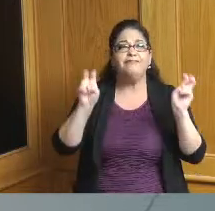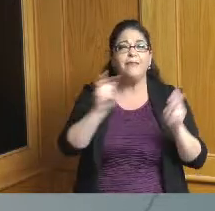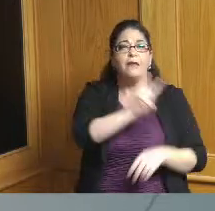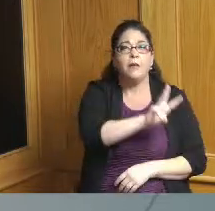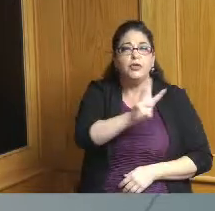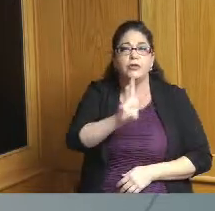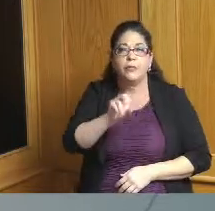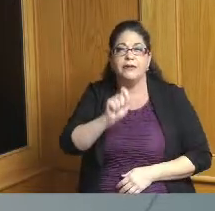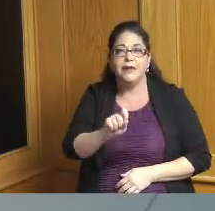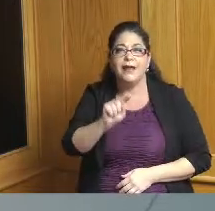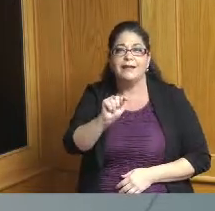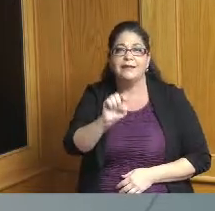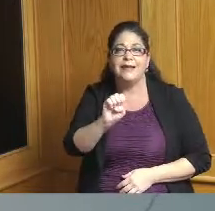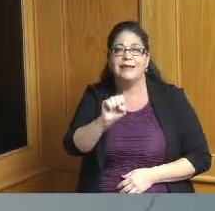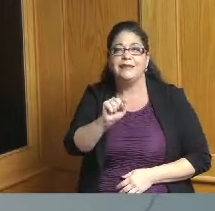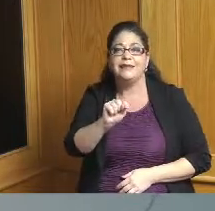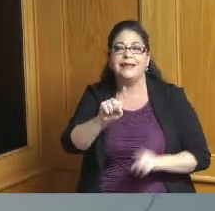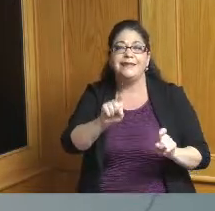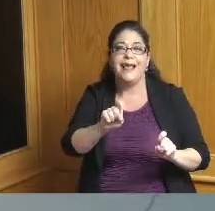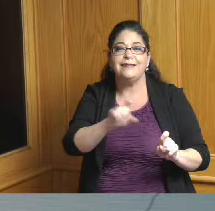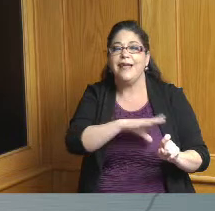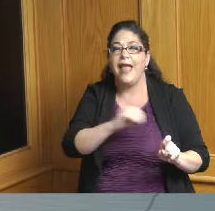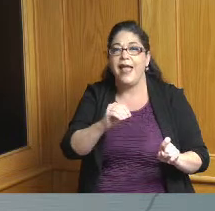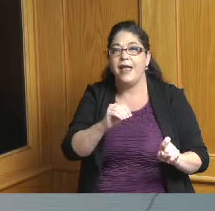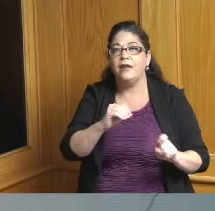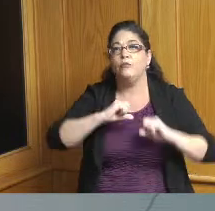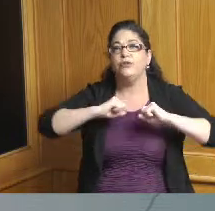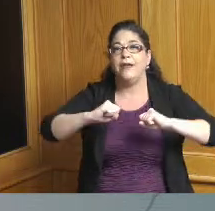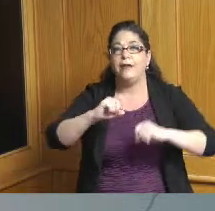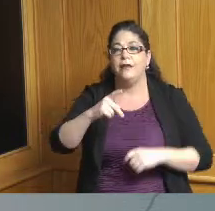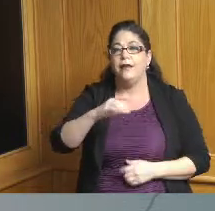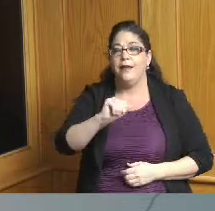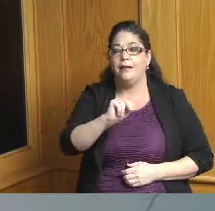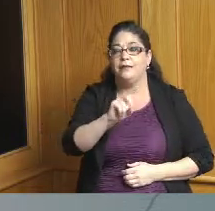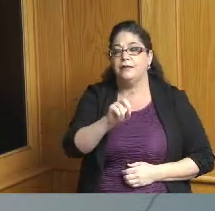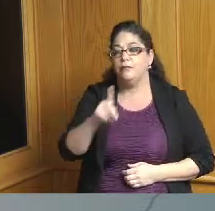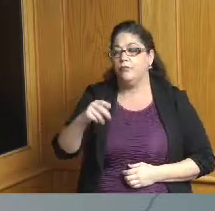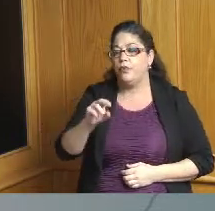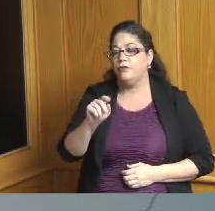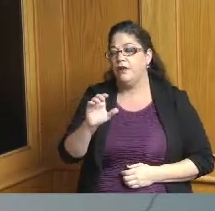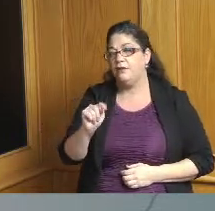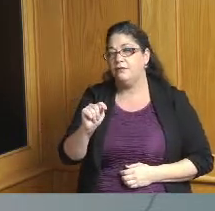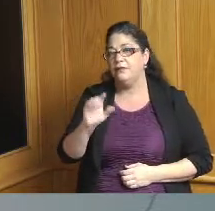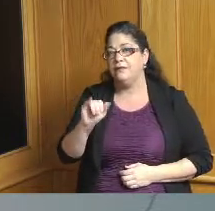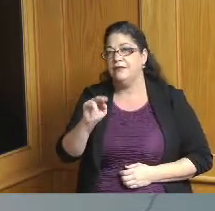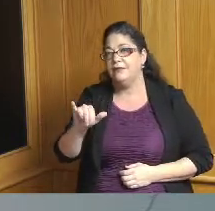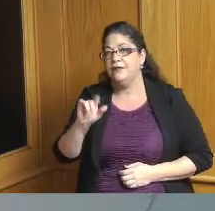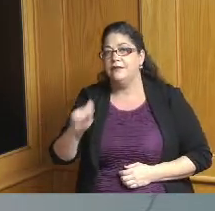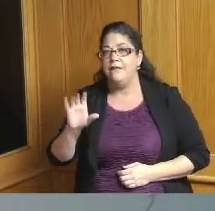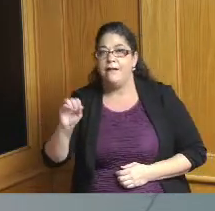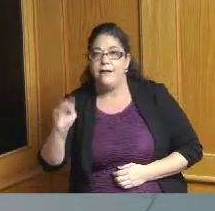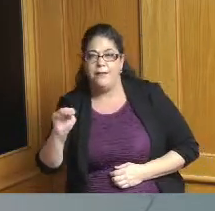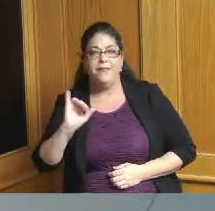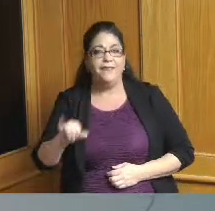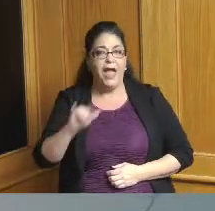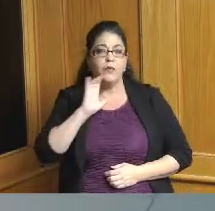I've had questions about if you are vaccinated and you are exposed to Covid-19 should you quarantine